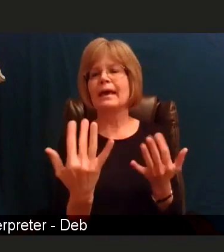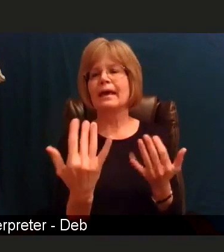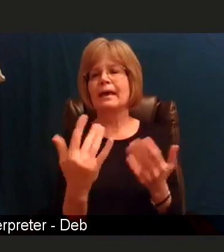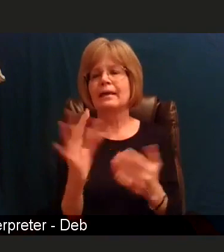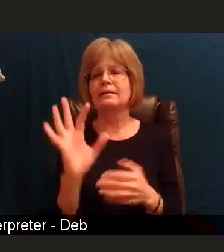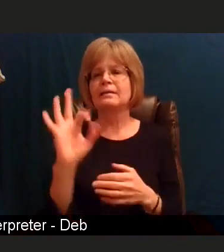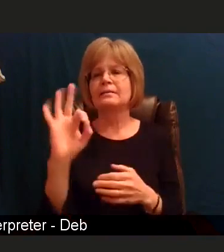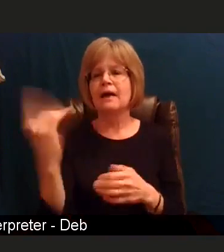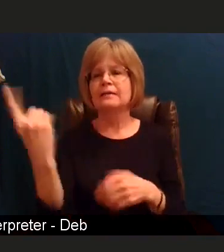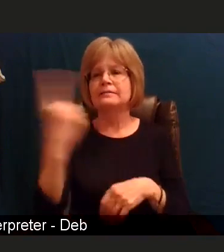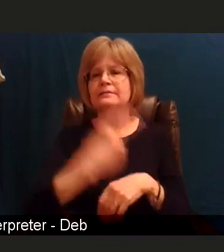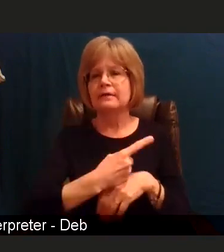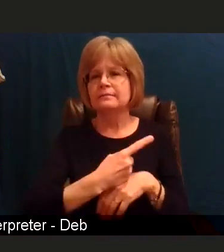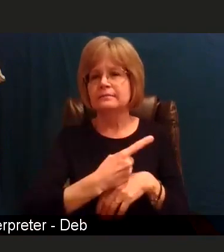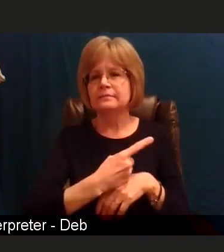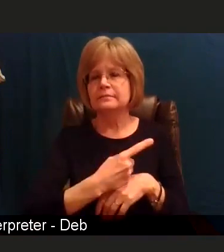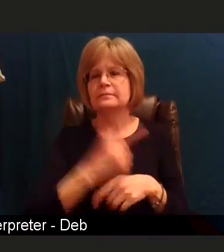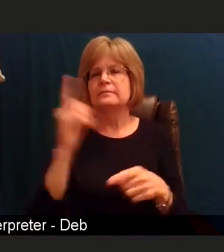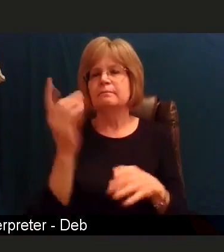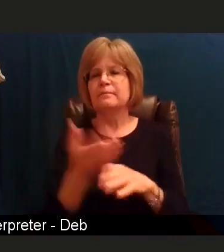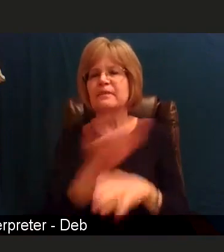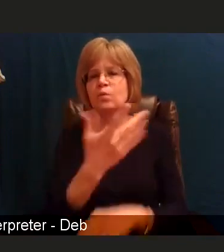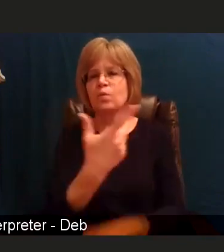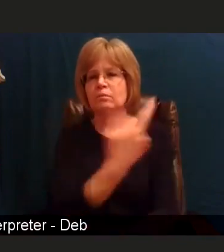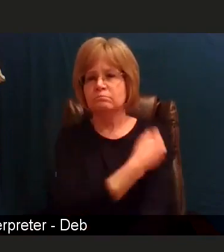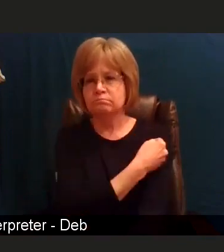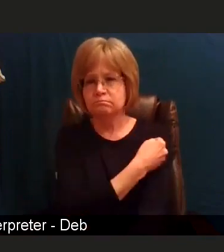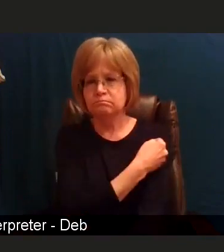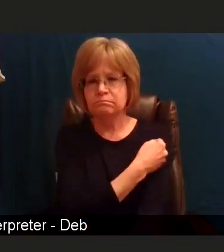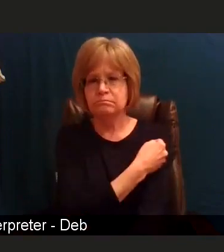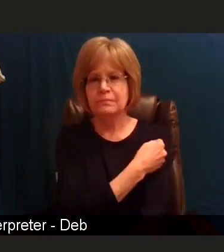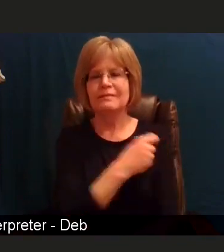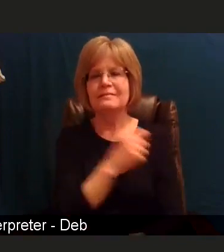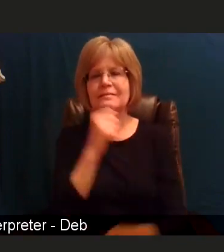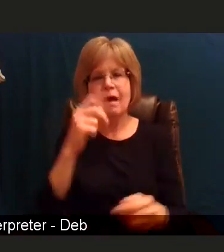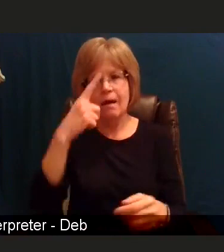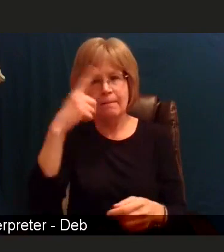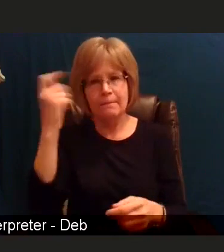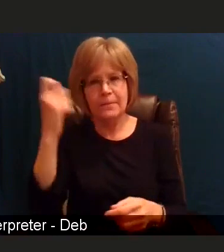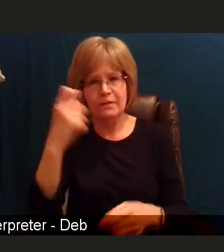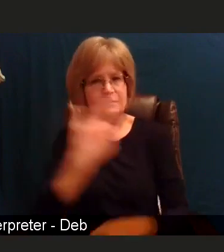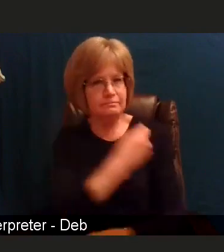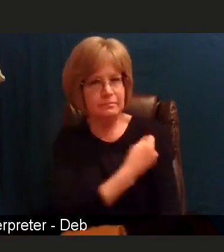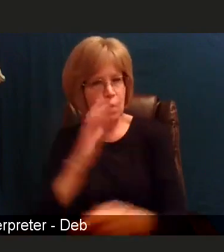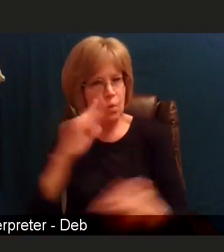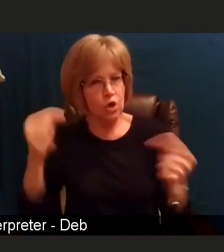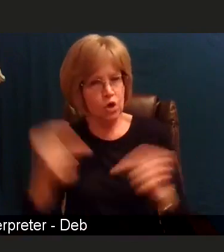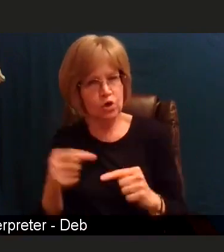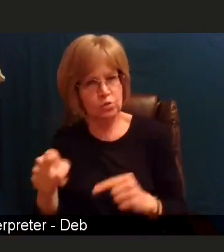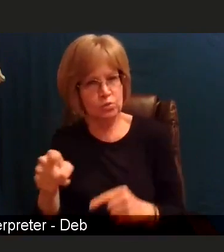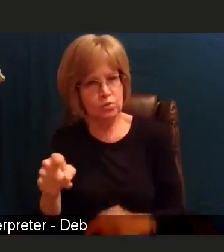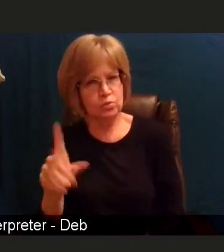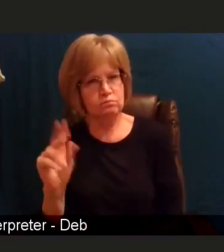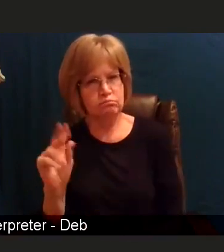until you receive the vaccine, but that is not because the vaccine is gonna hurt you if you did receive it,